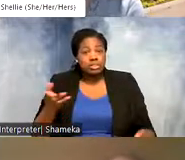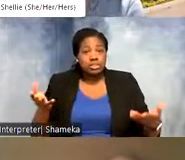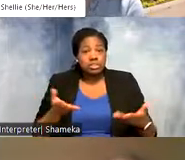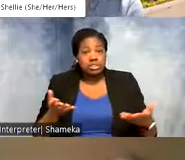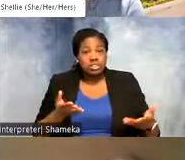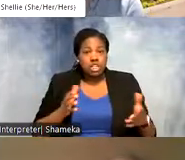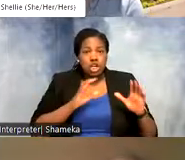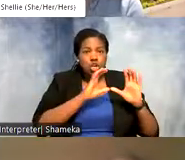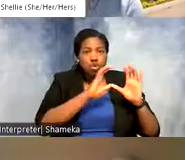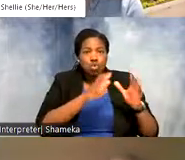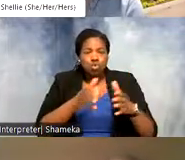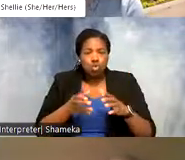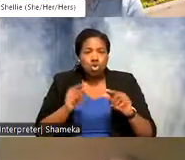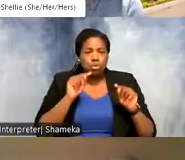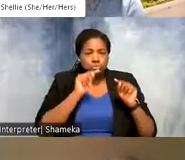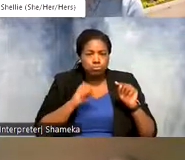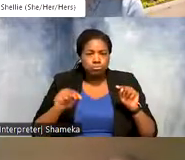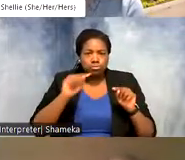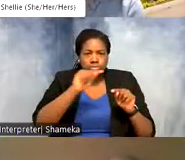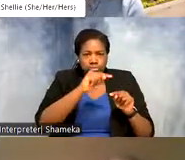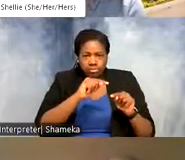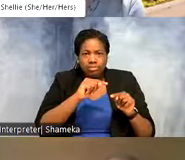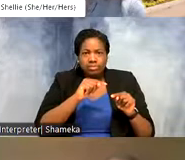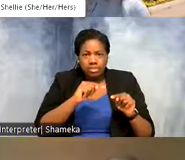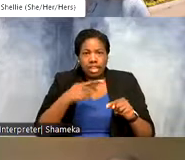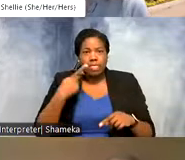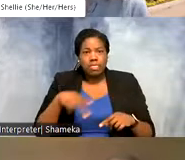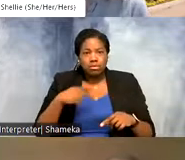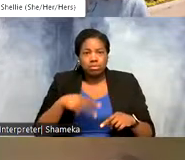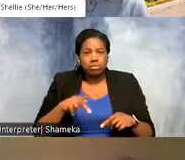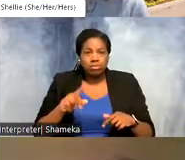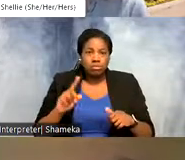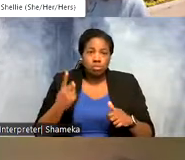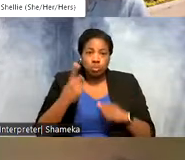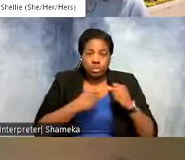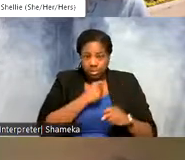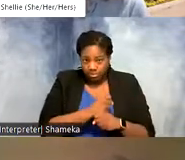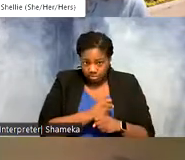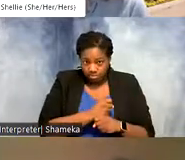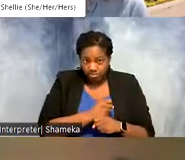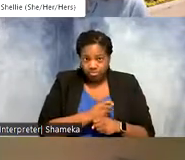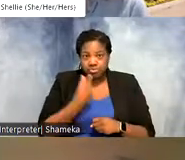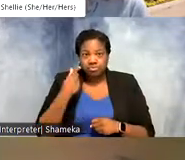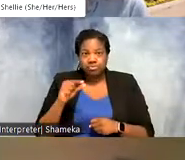detections of a bird with a tag. The purple ones are from one year, green are another and blue are